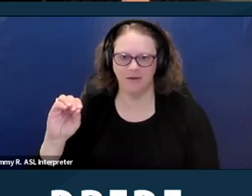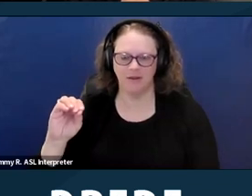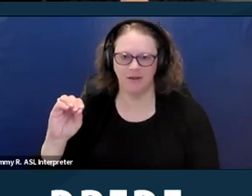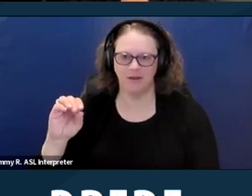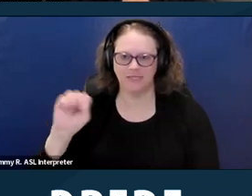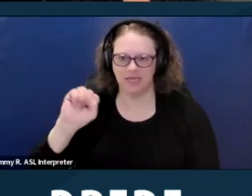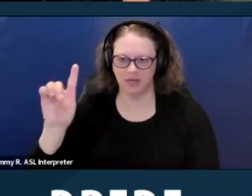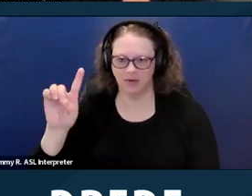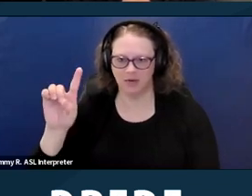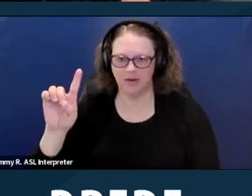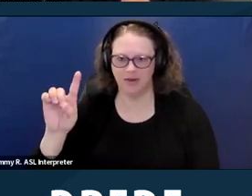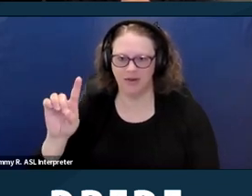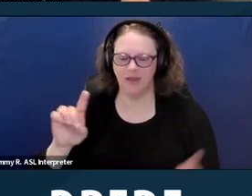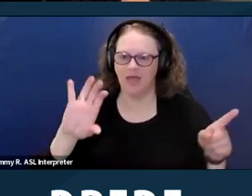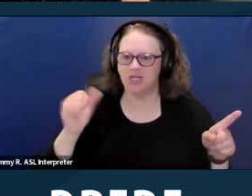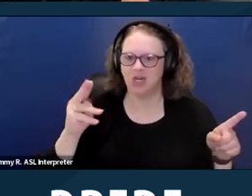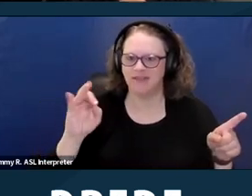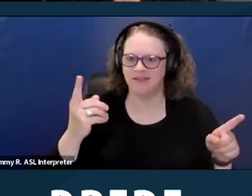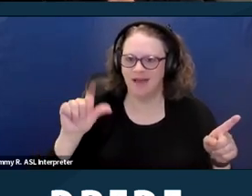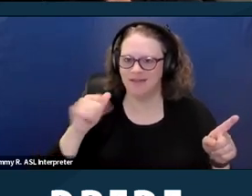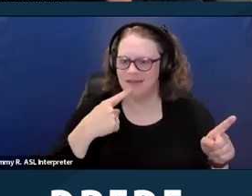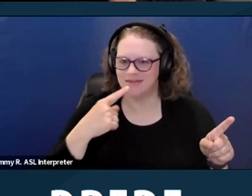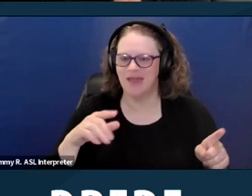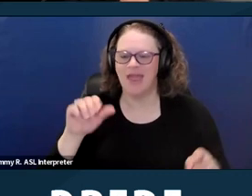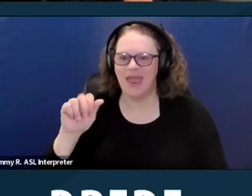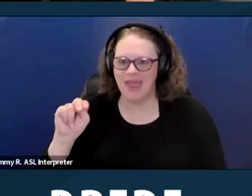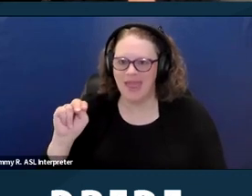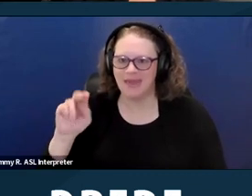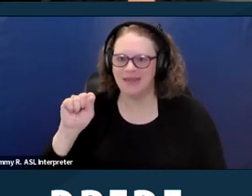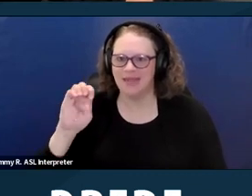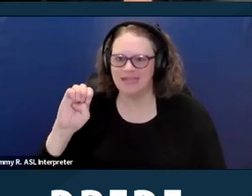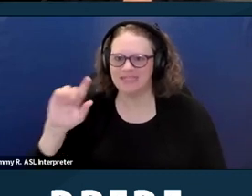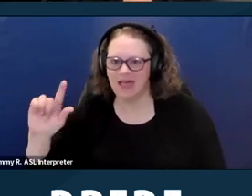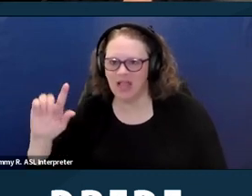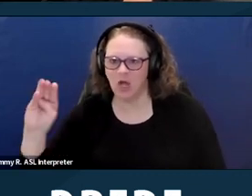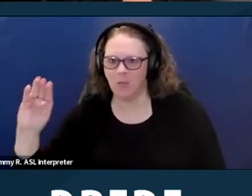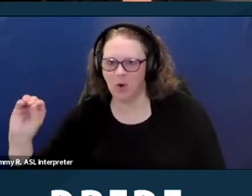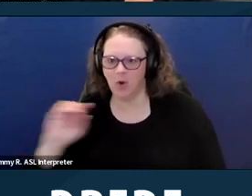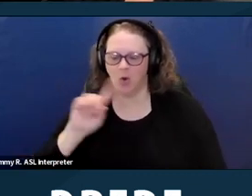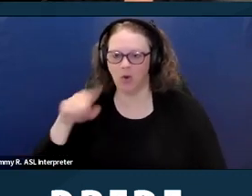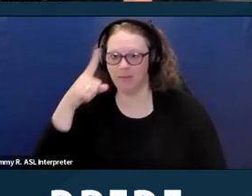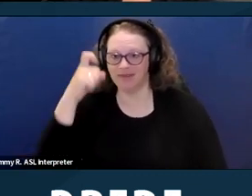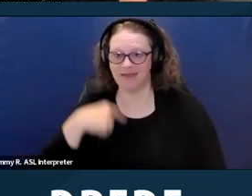San Diego. [Chancela] Anselmo. Thank you Chancela. [Chancela] Only 'cause I lived up there. Yeah.